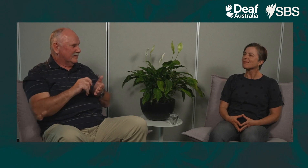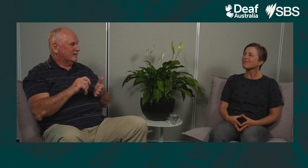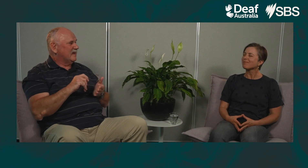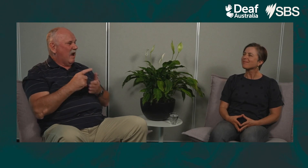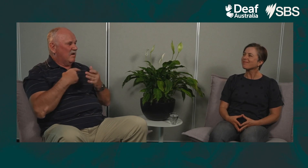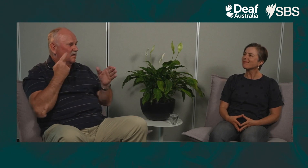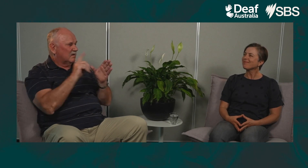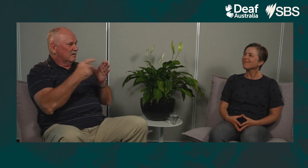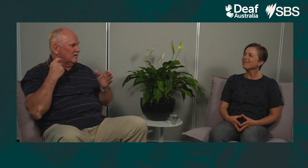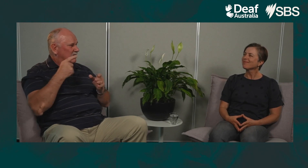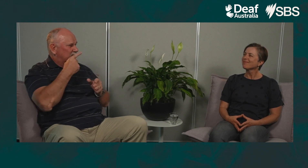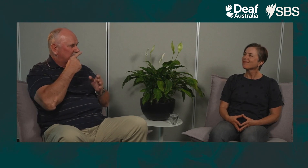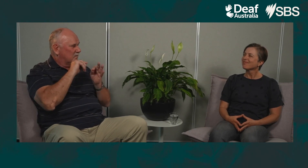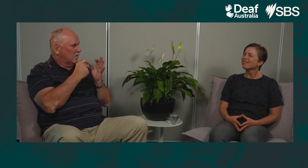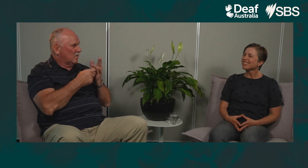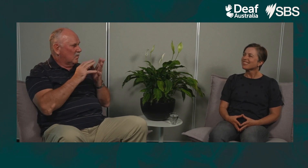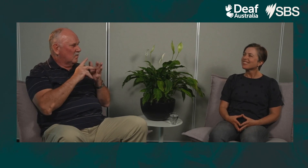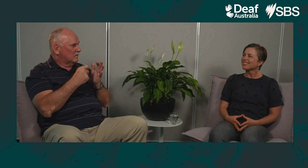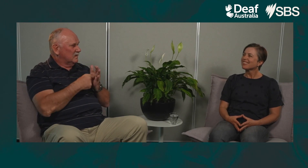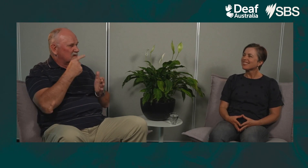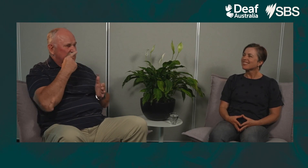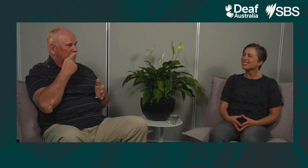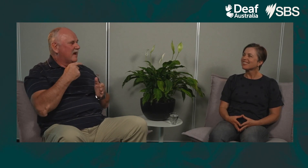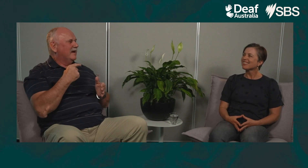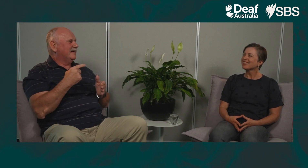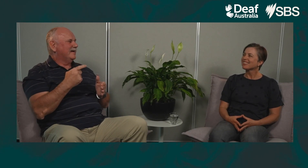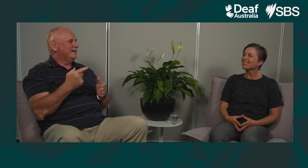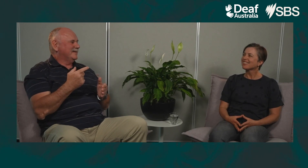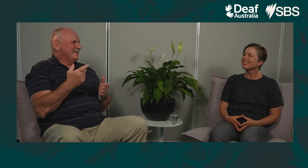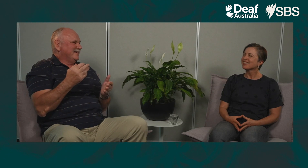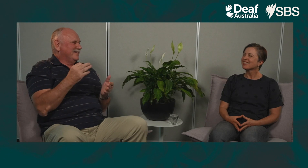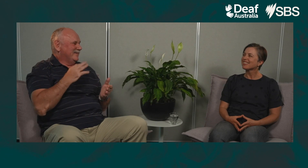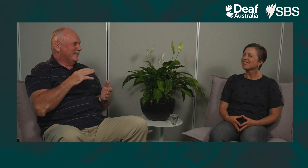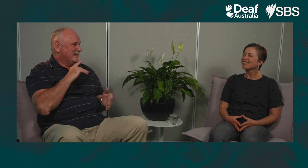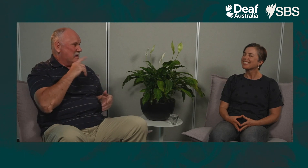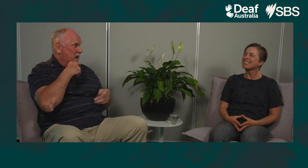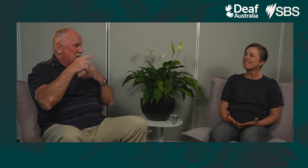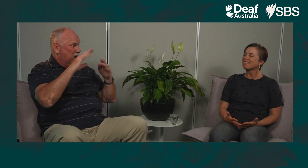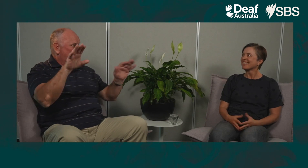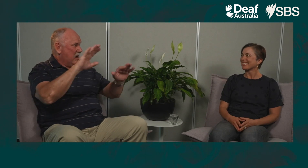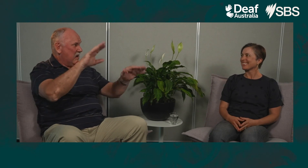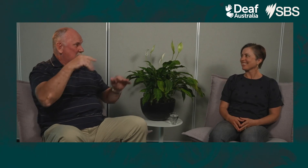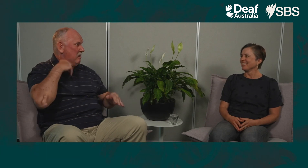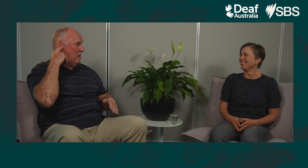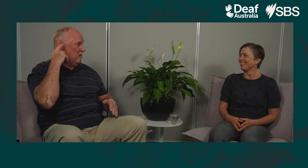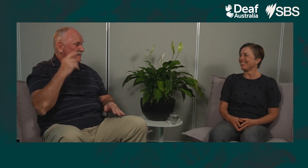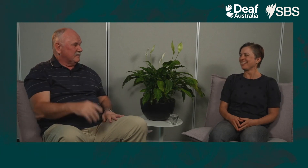But if you're only going in and out, you know, I guess it's not as important to notify people and tell everybody that you're Deaf.